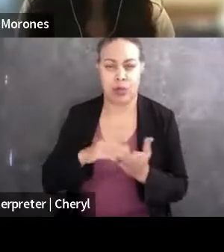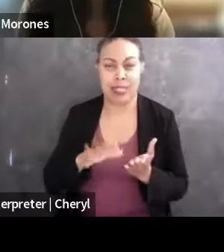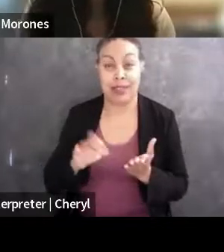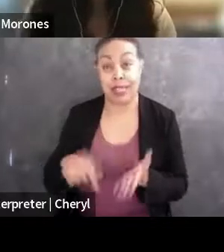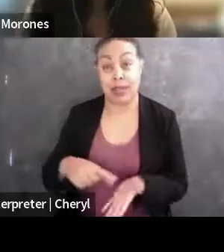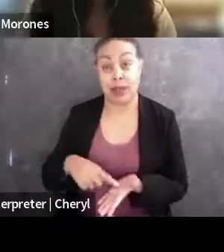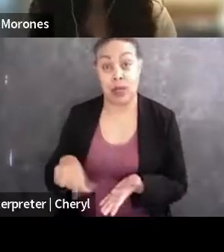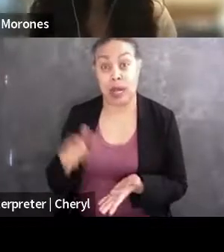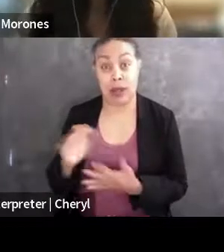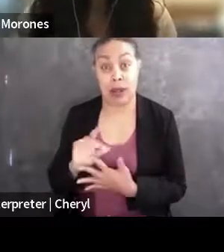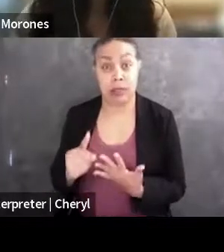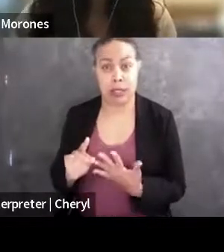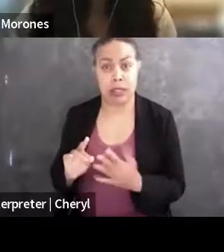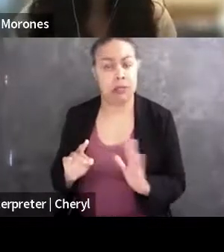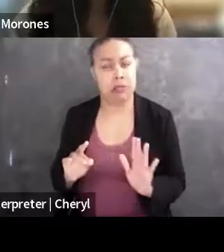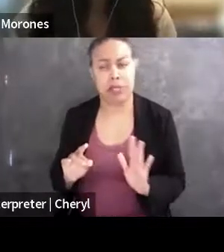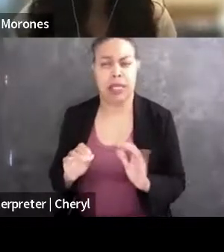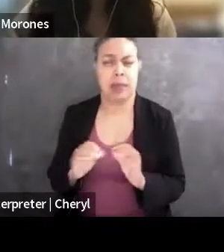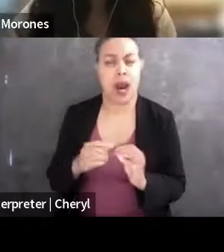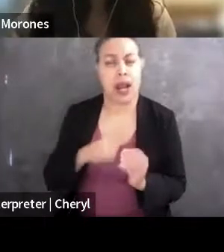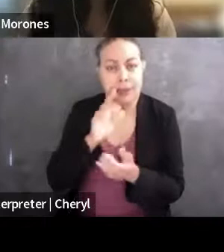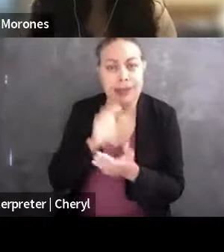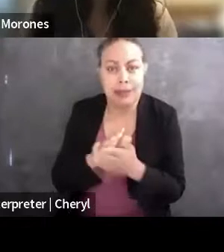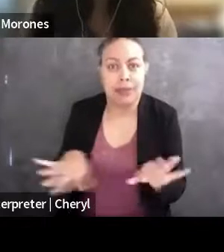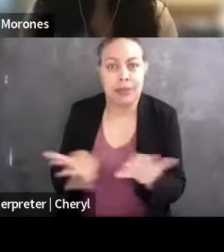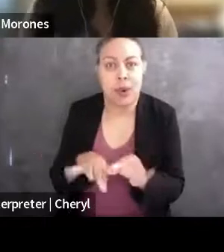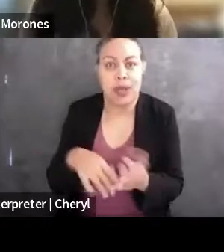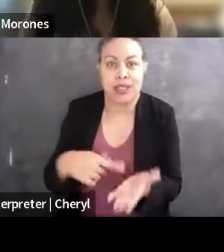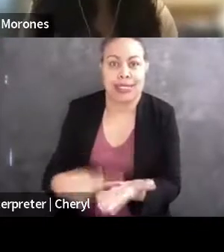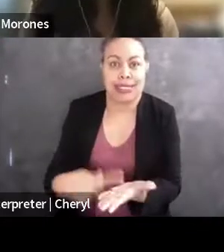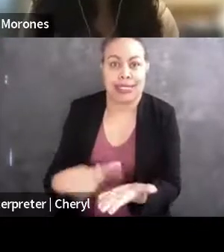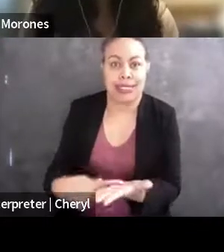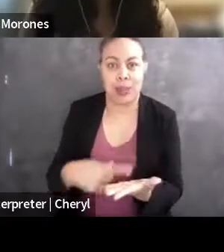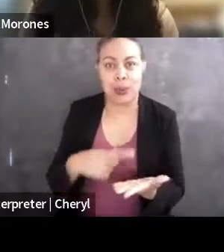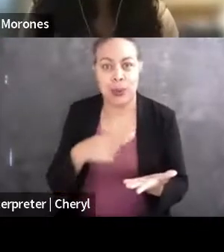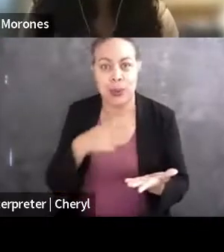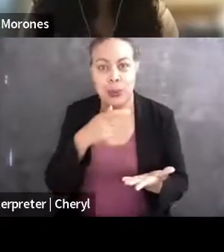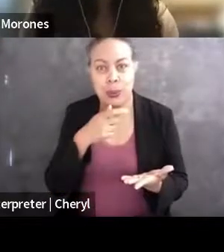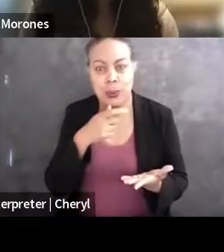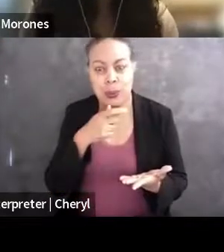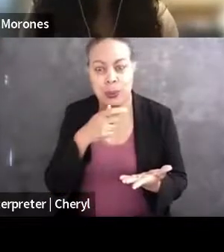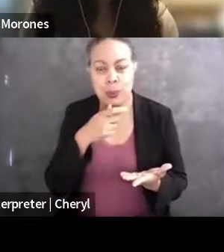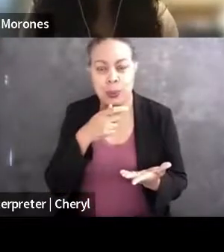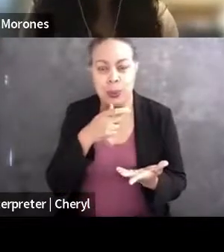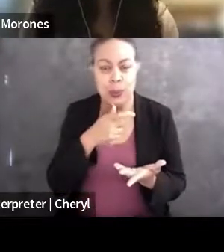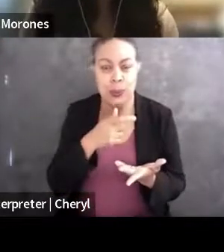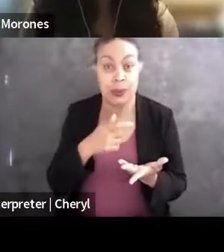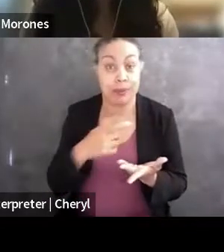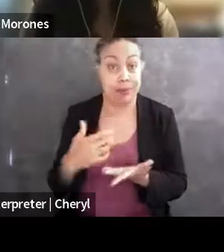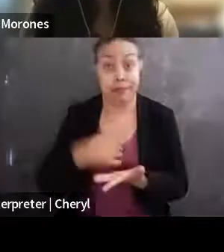It's more that I believe it's important that we talk about who is, by the system as it was designed, left out,